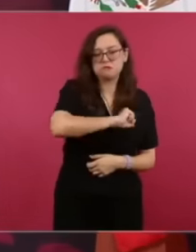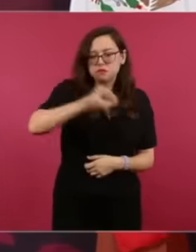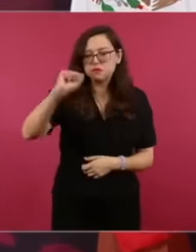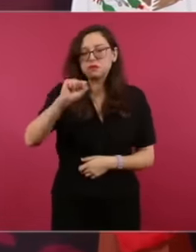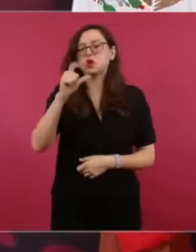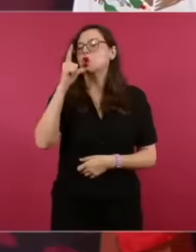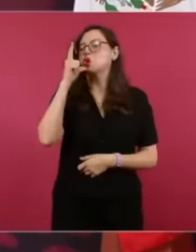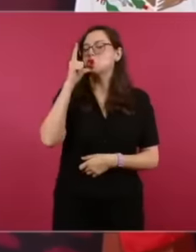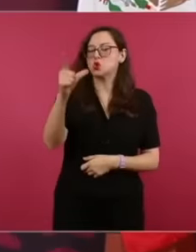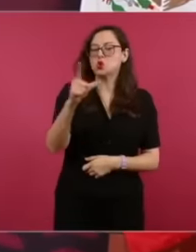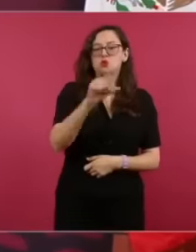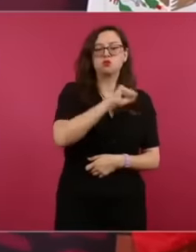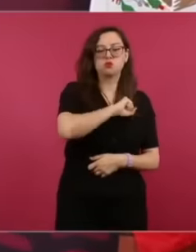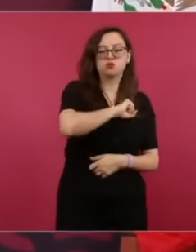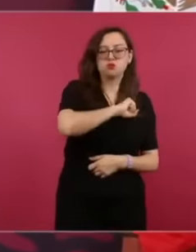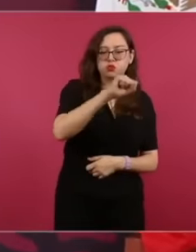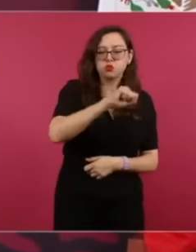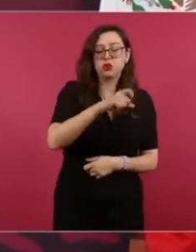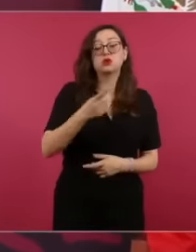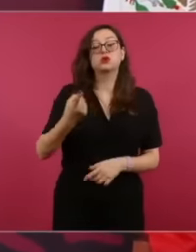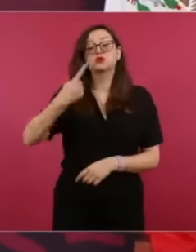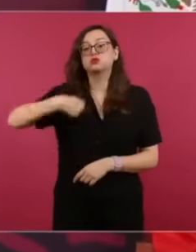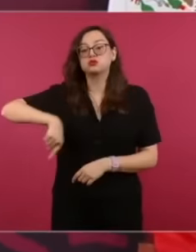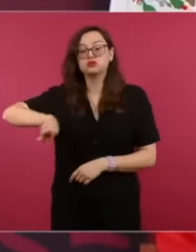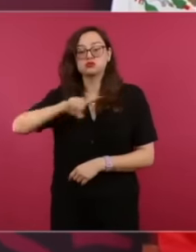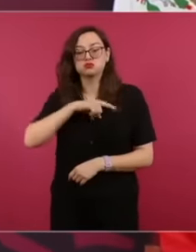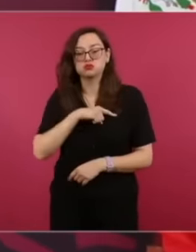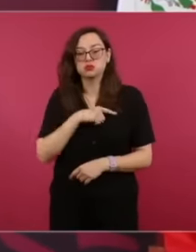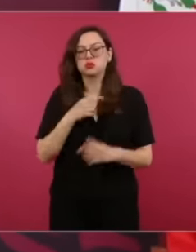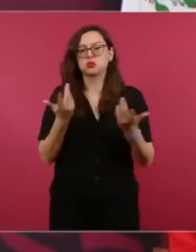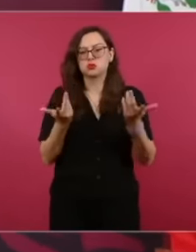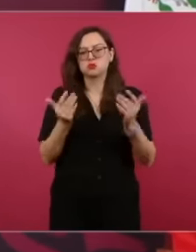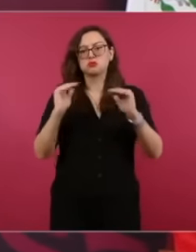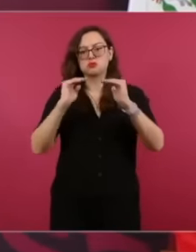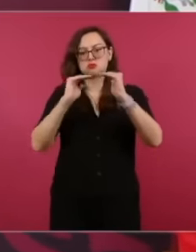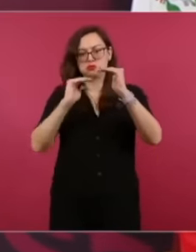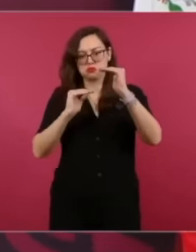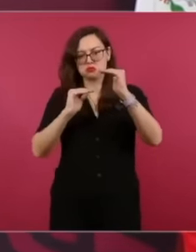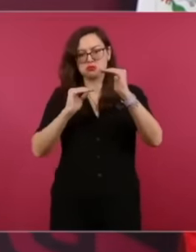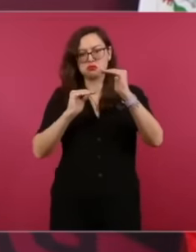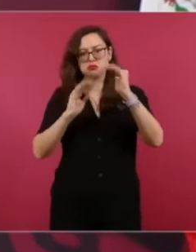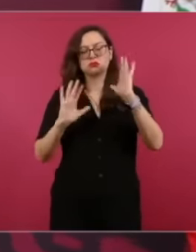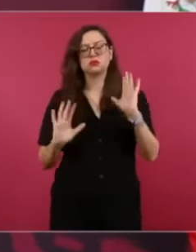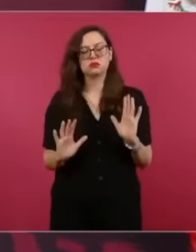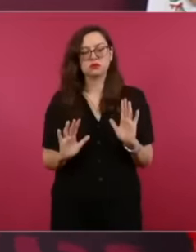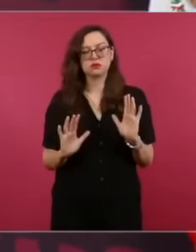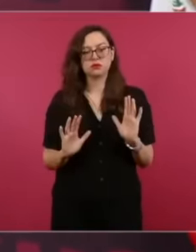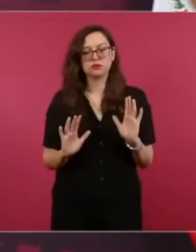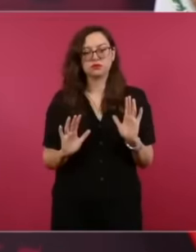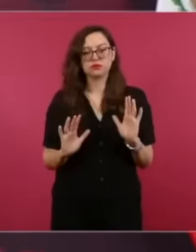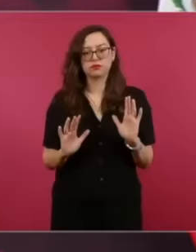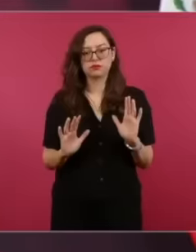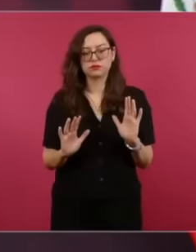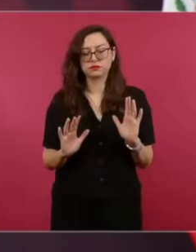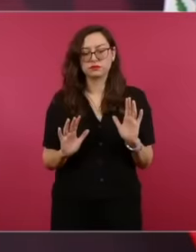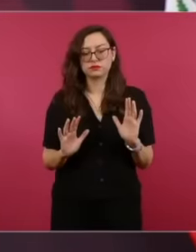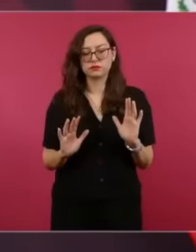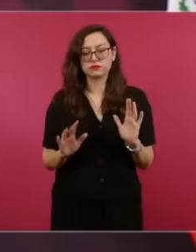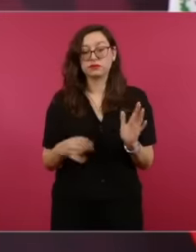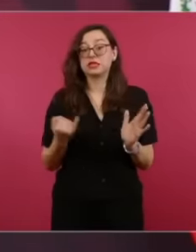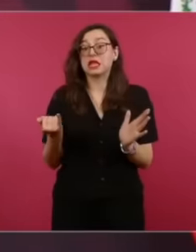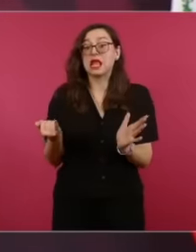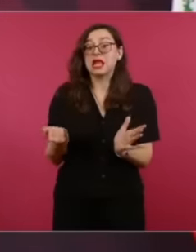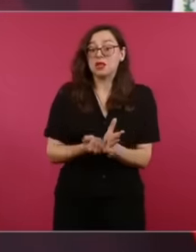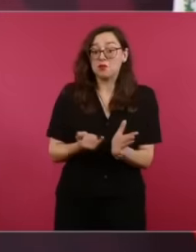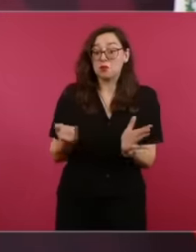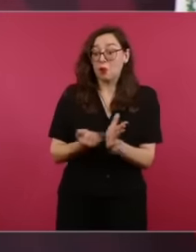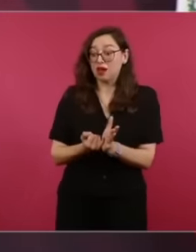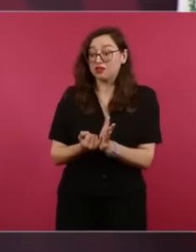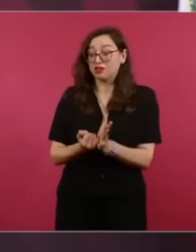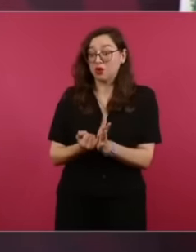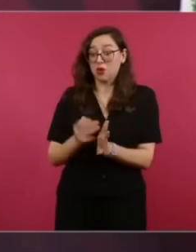with us has fallen we have not increased taxes in real terms